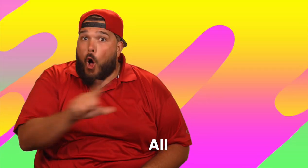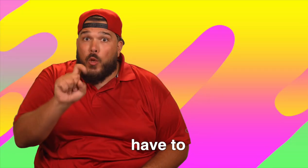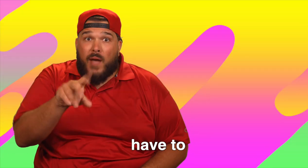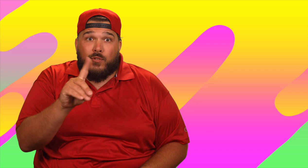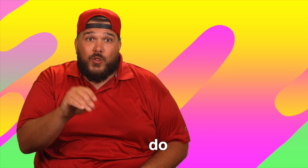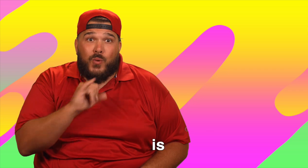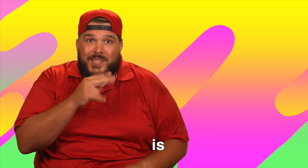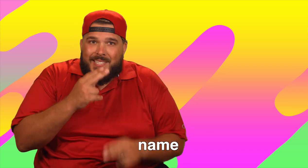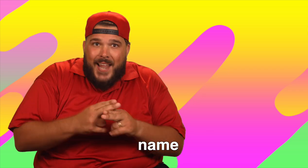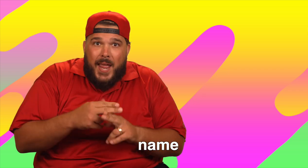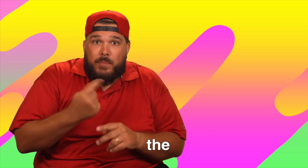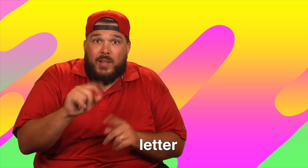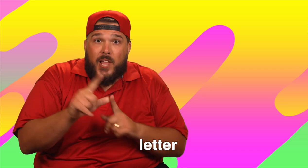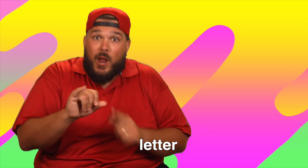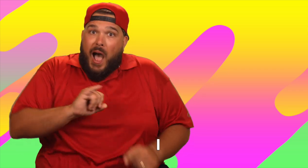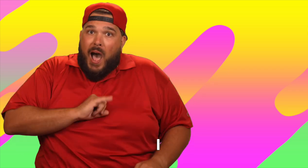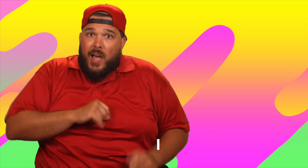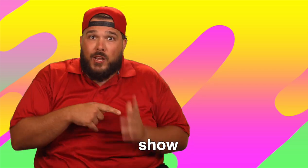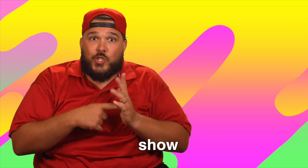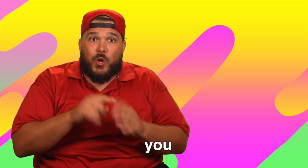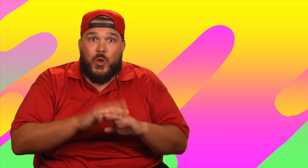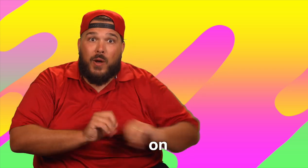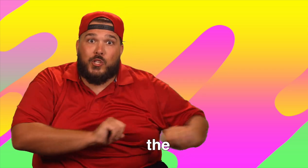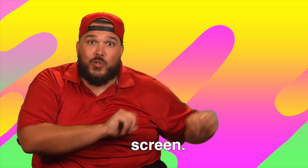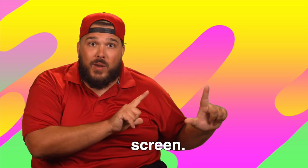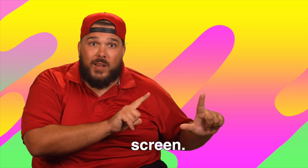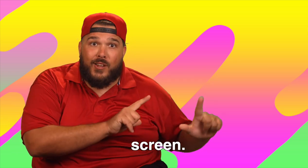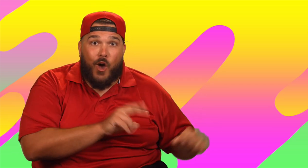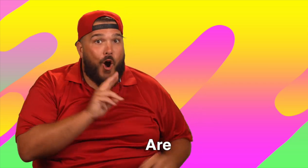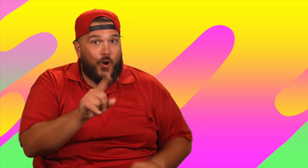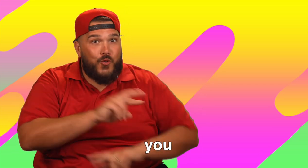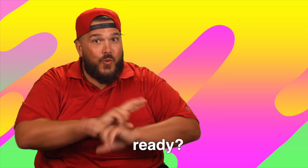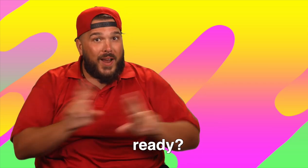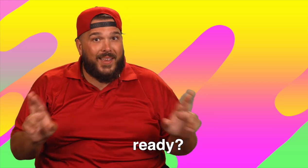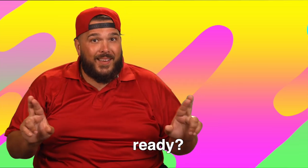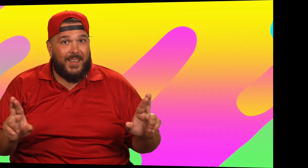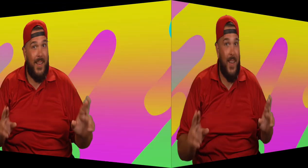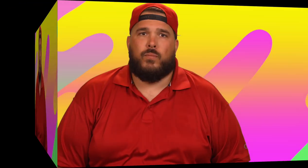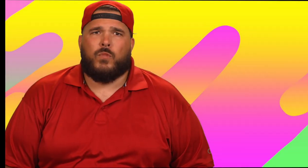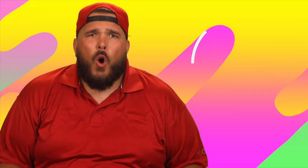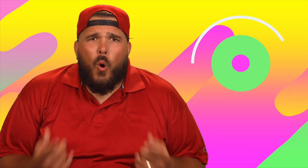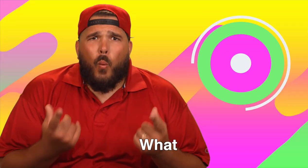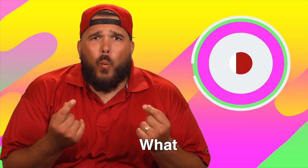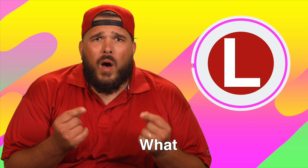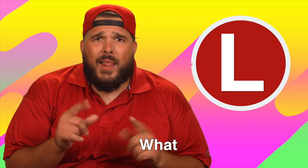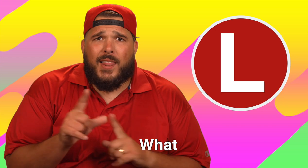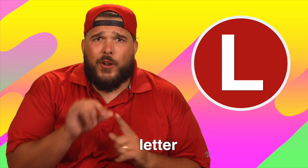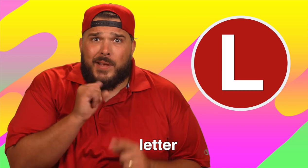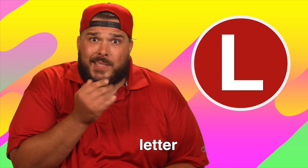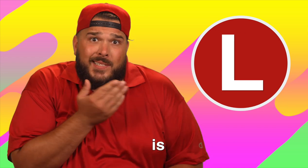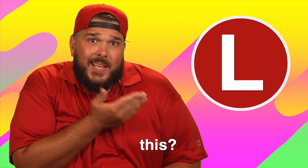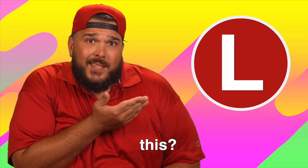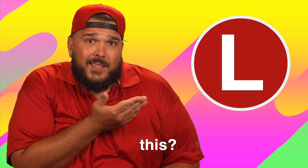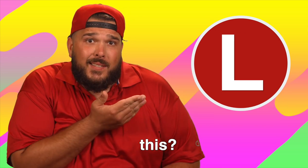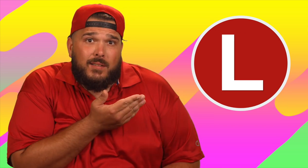All you have to do is name the letter I show you on the screen. Are you ready? What letter is this?